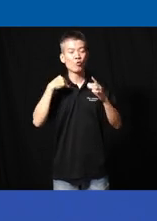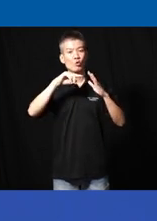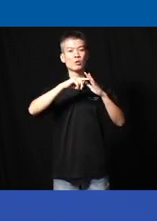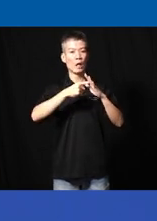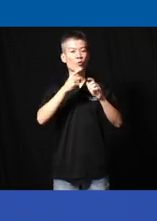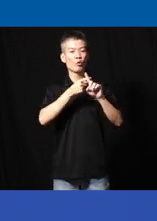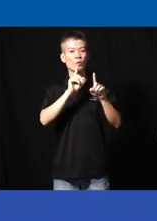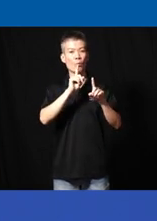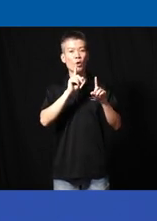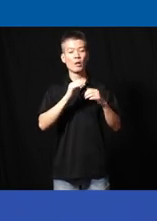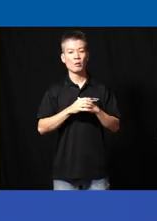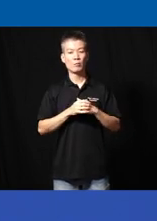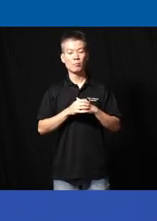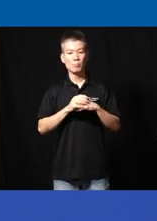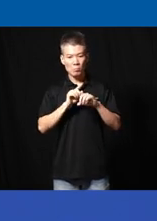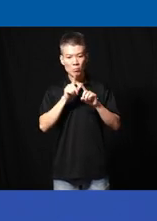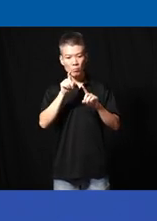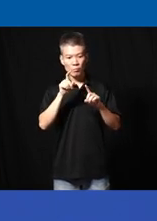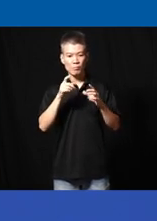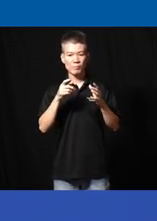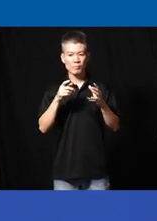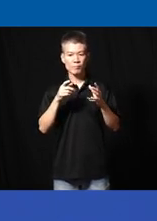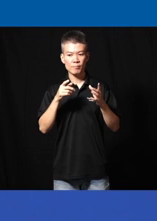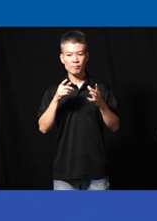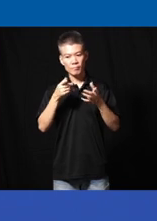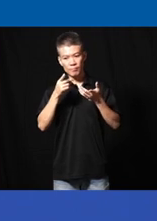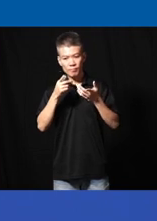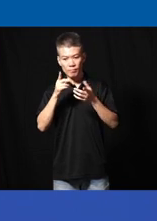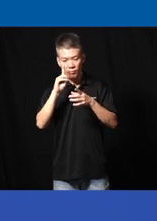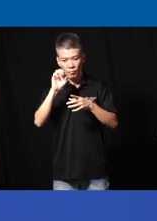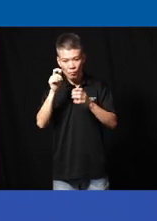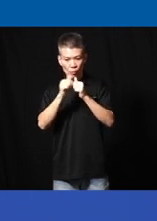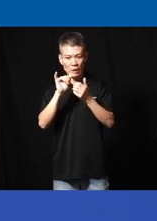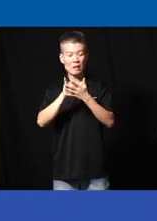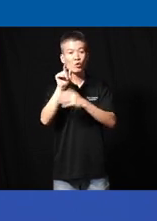from somewhere but of course then you have to you have to deal with the questions of can this be a